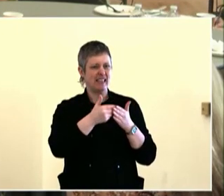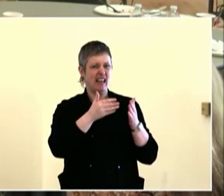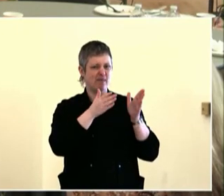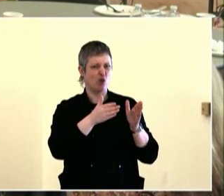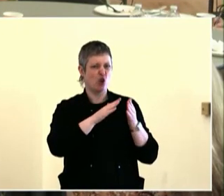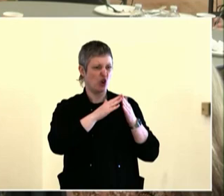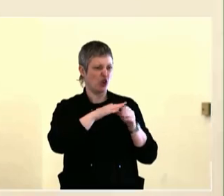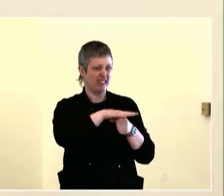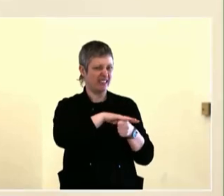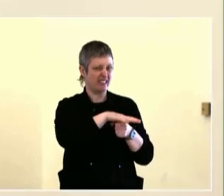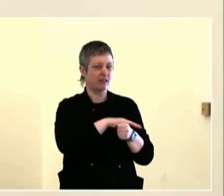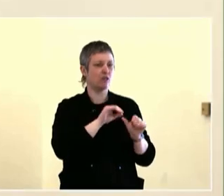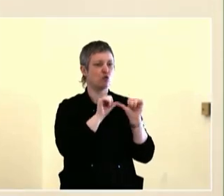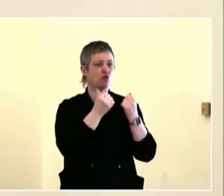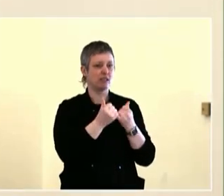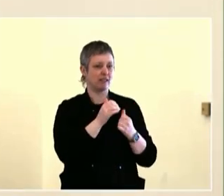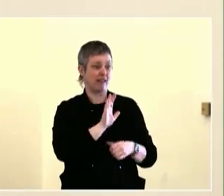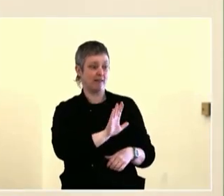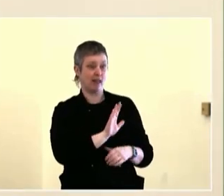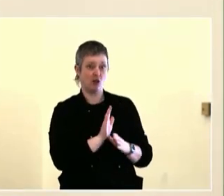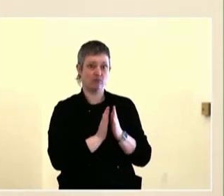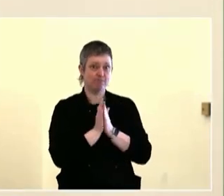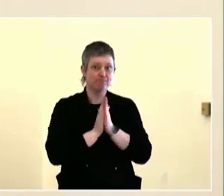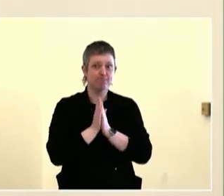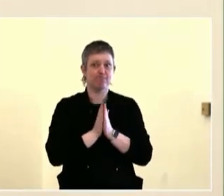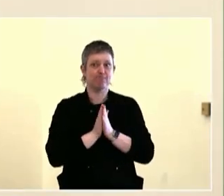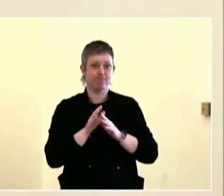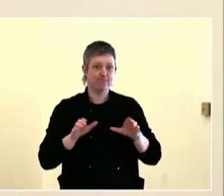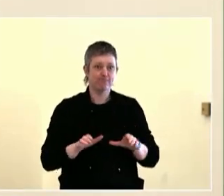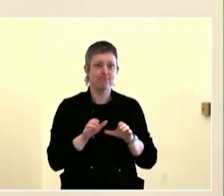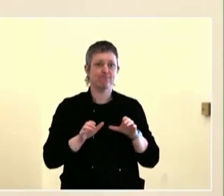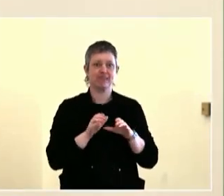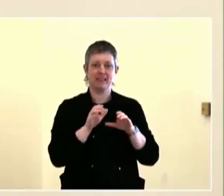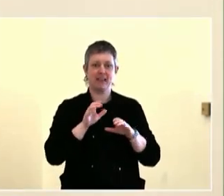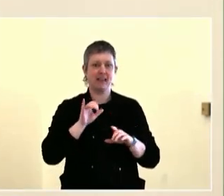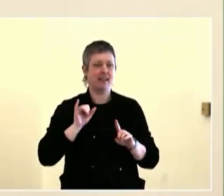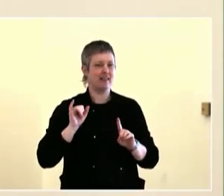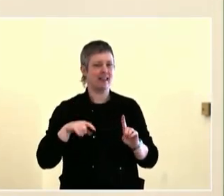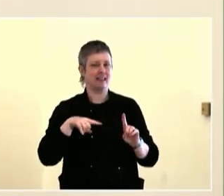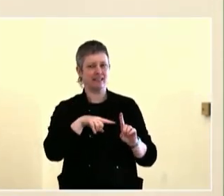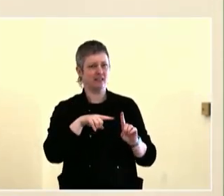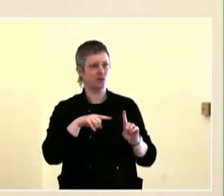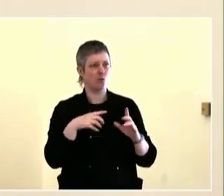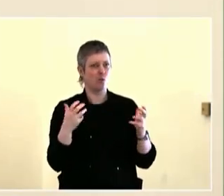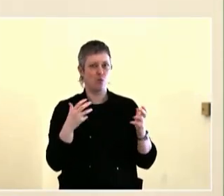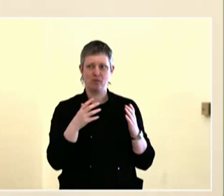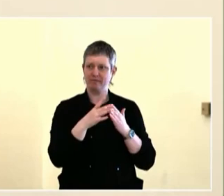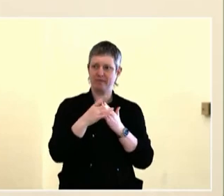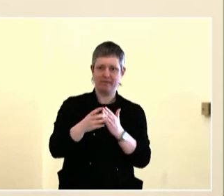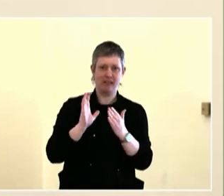like depave to actually break up some of the cement that's making things so hot and plant trees?